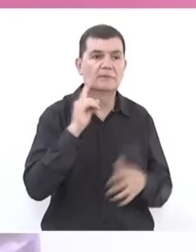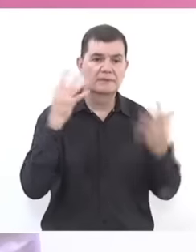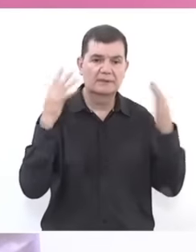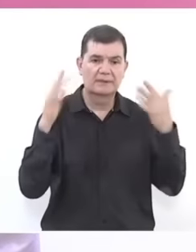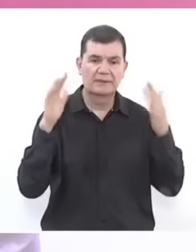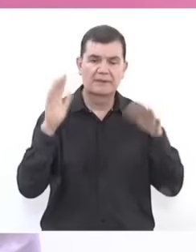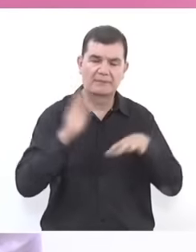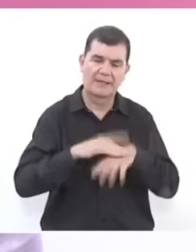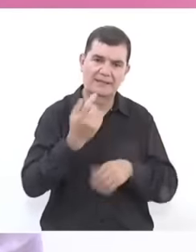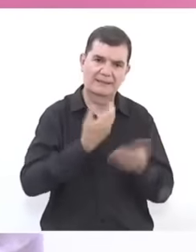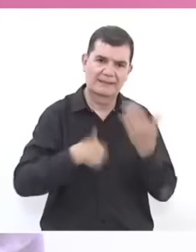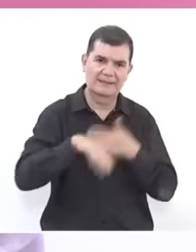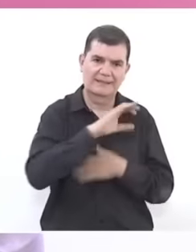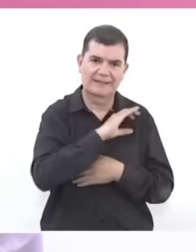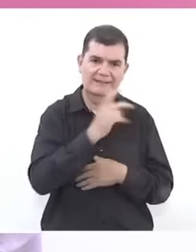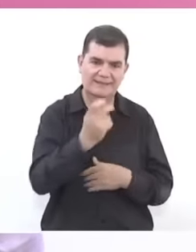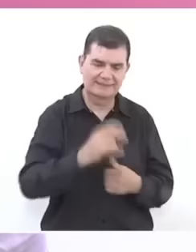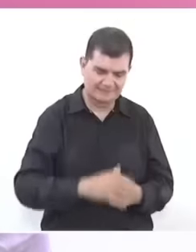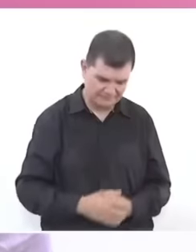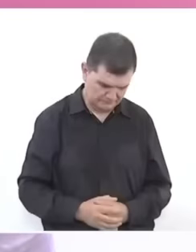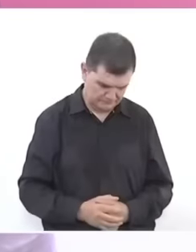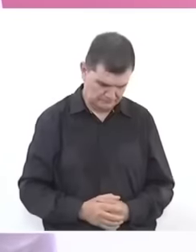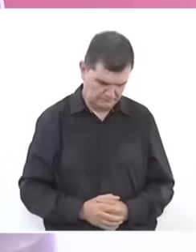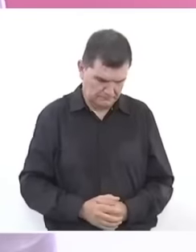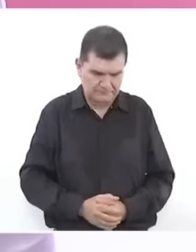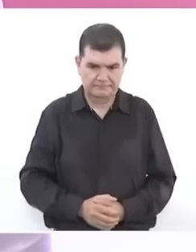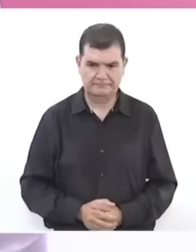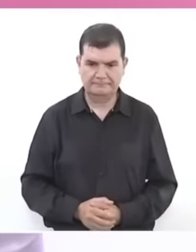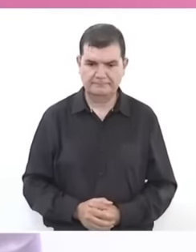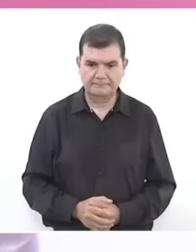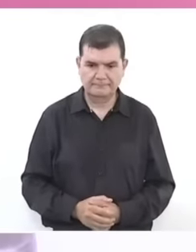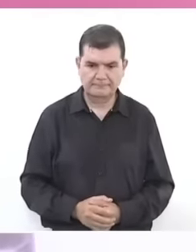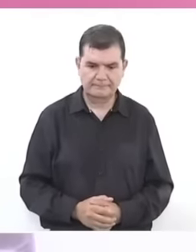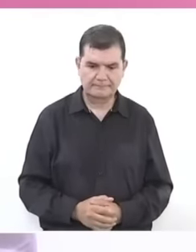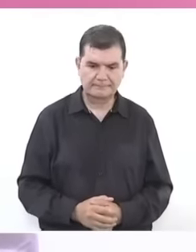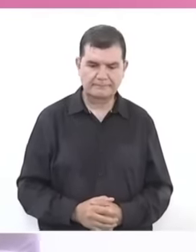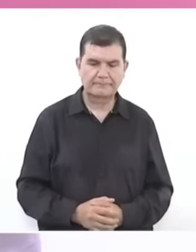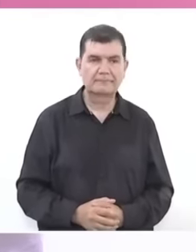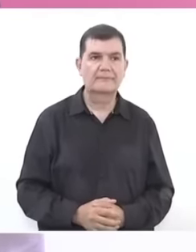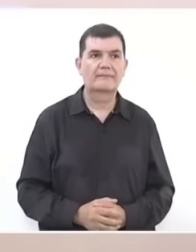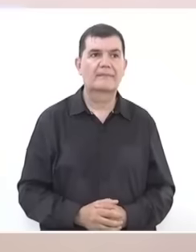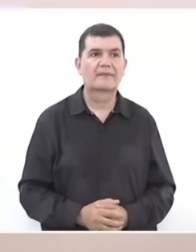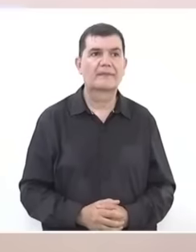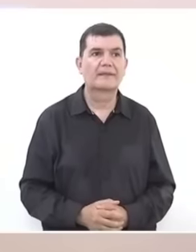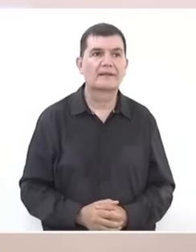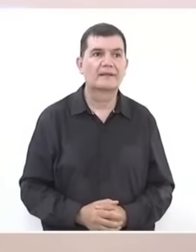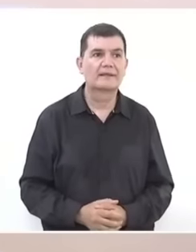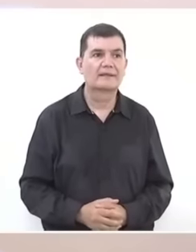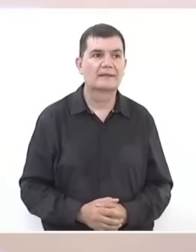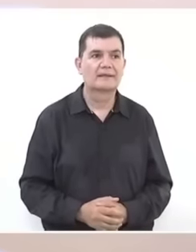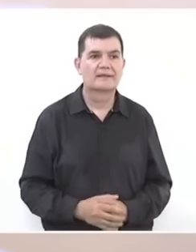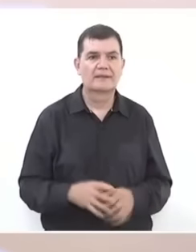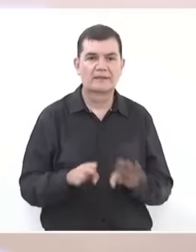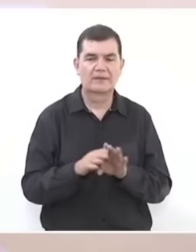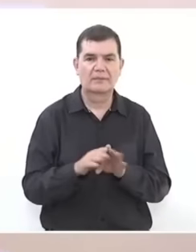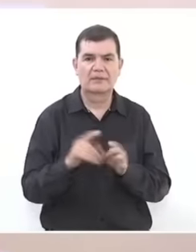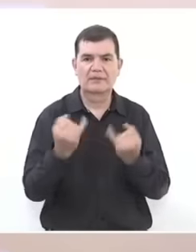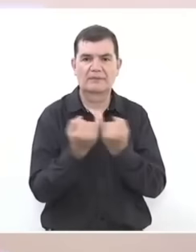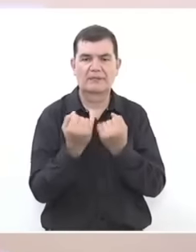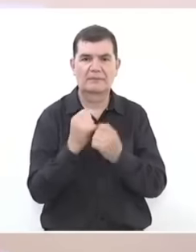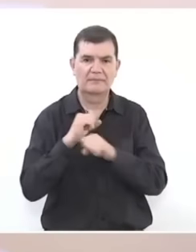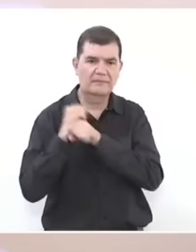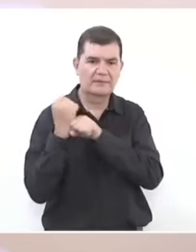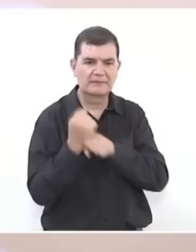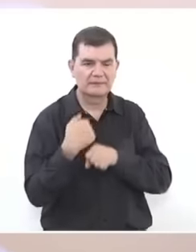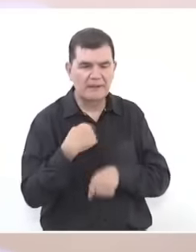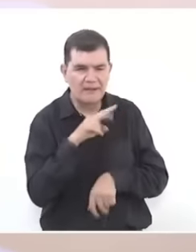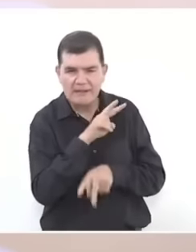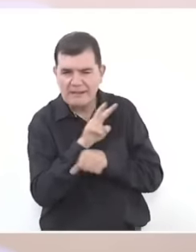Claudia more. I already realized that I was, as they say in baseball, I was just fielding